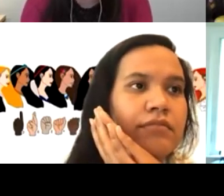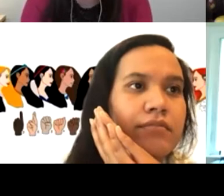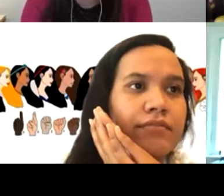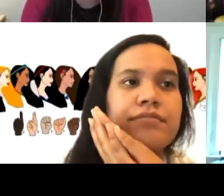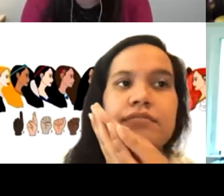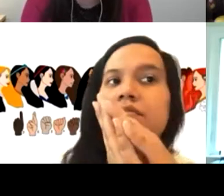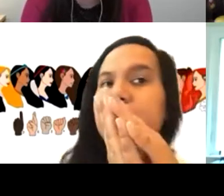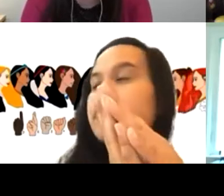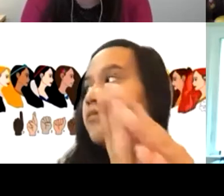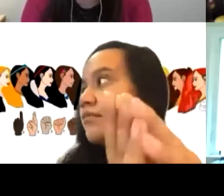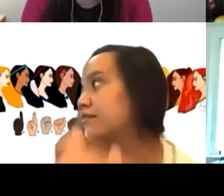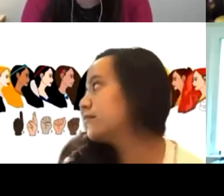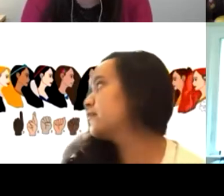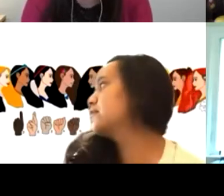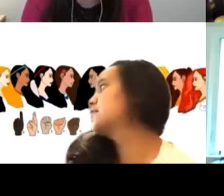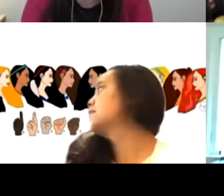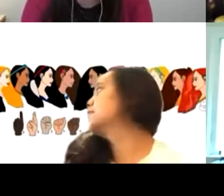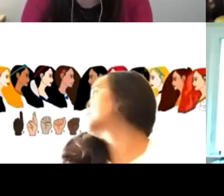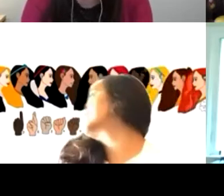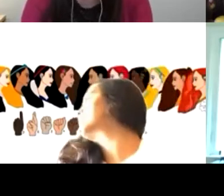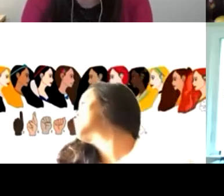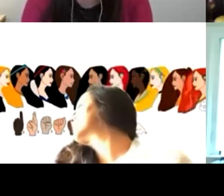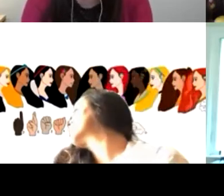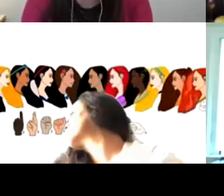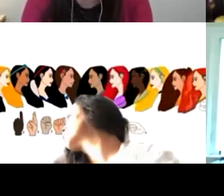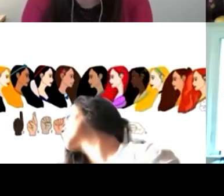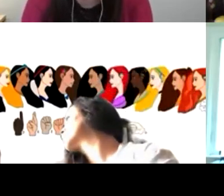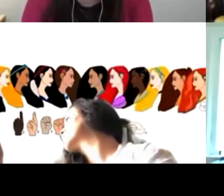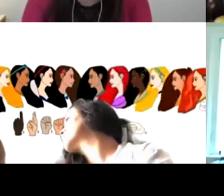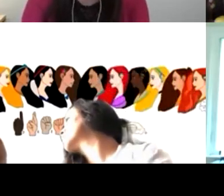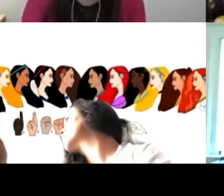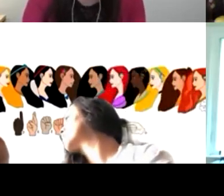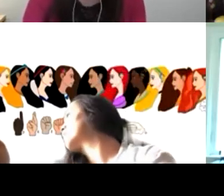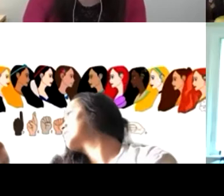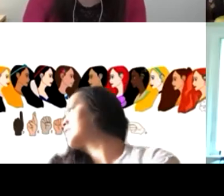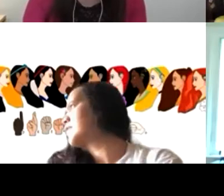Terry: This is Terry. Great. Thanks. Your routines. And we all try to figure it out